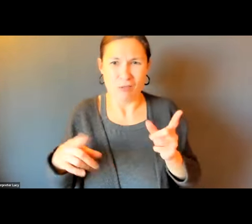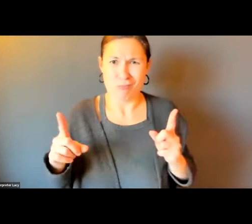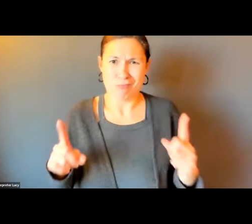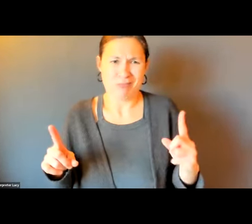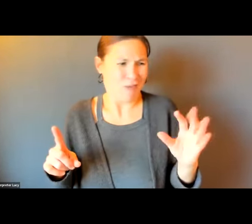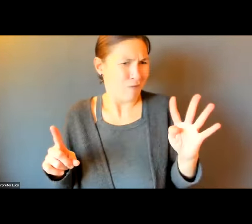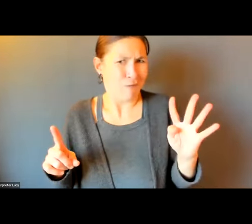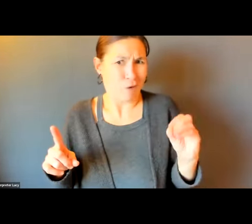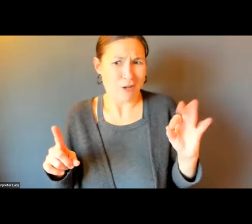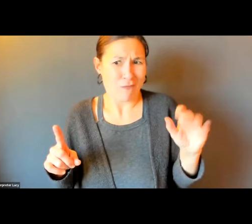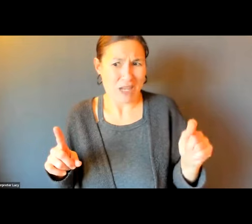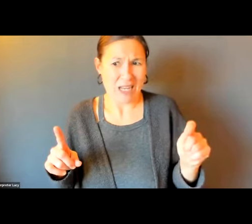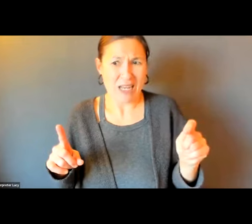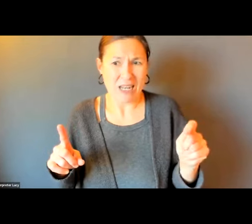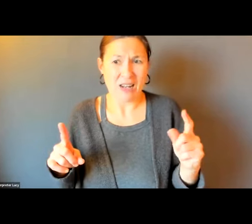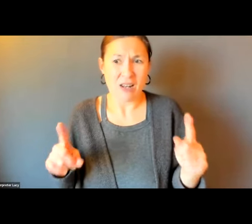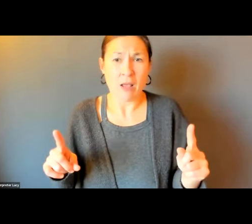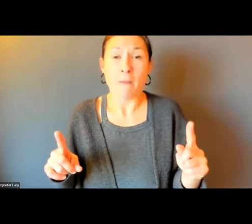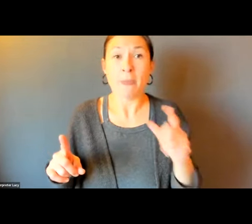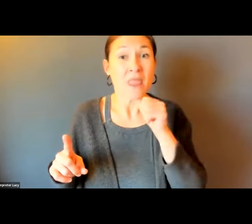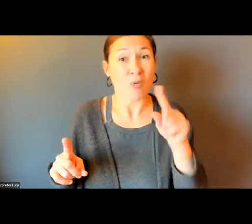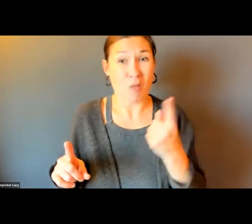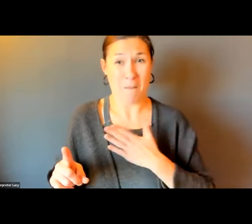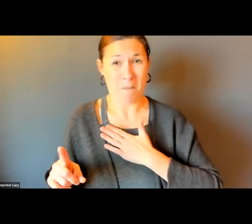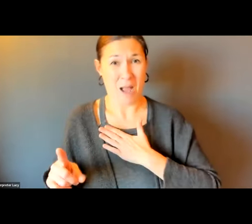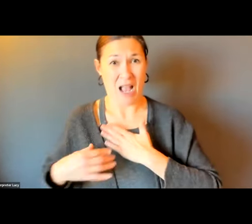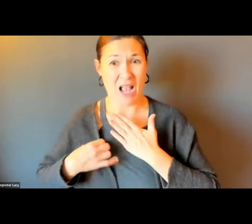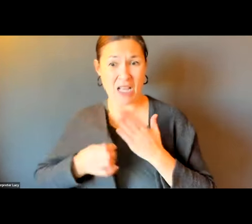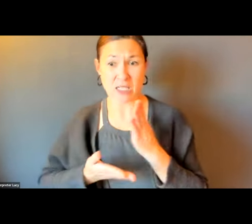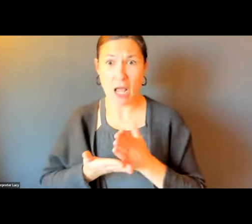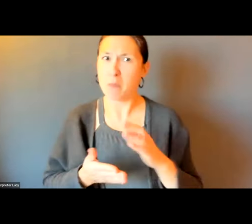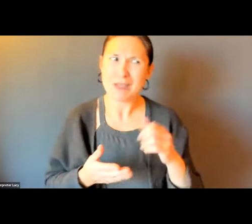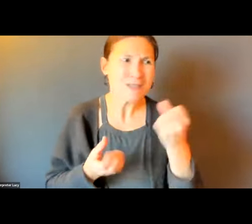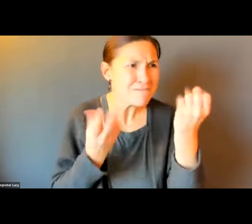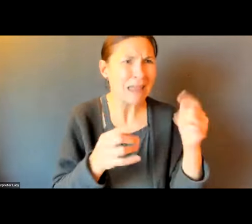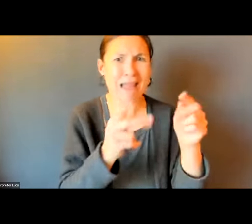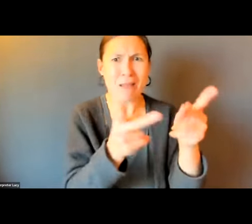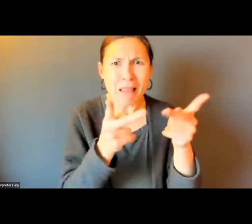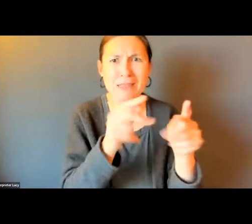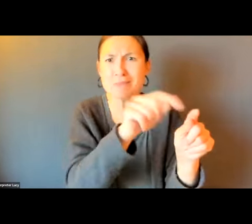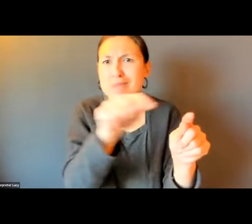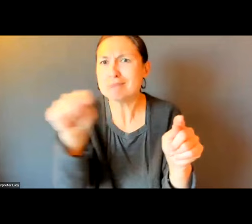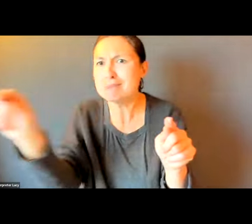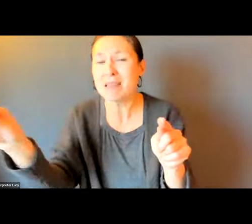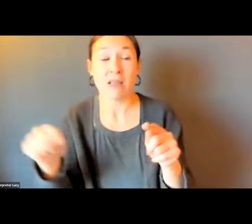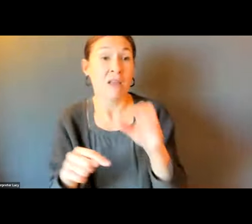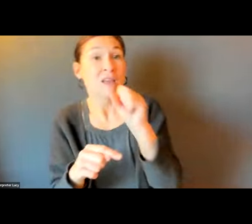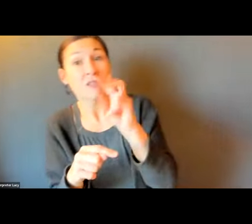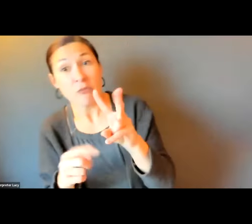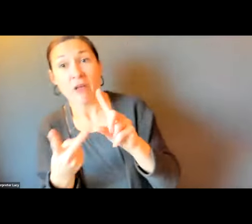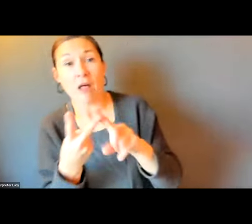TO THE BUS DIRECTLY.